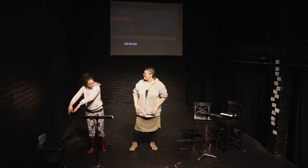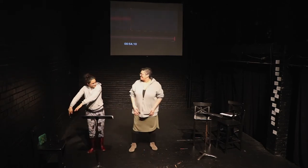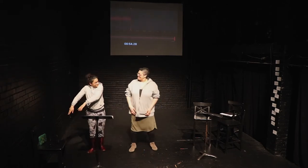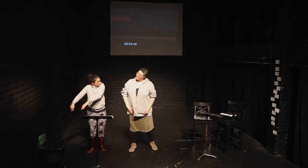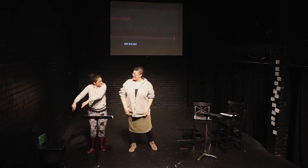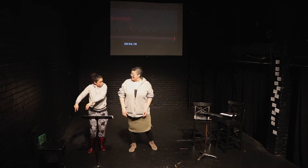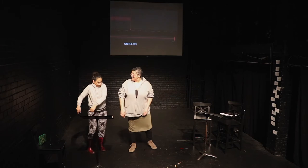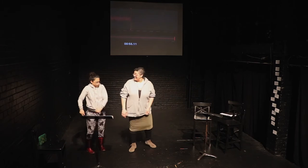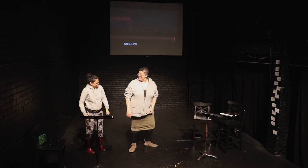Wanna go dance?